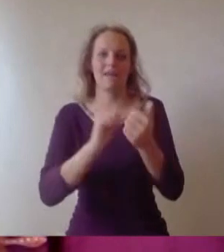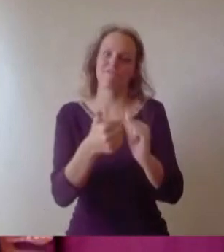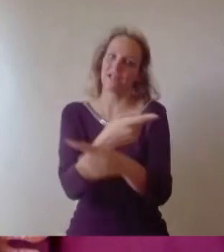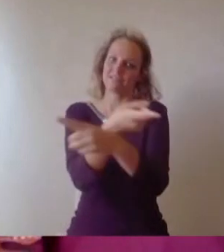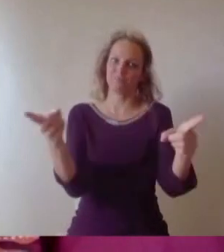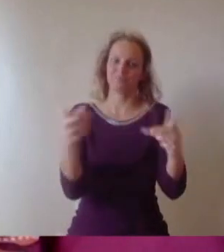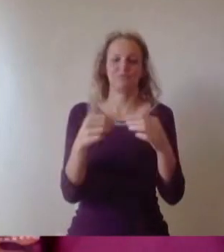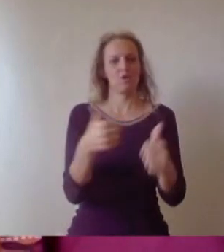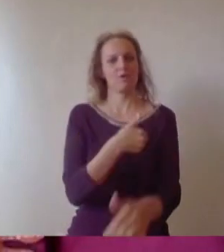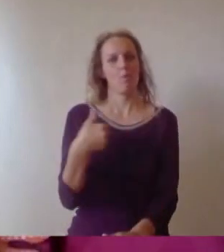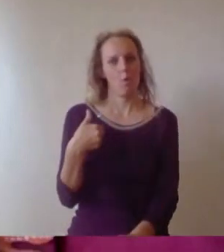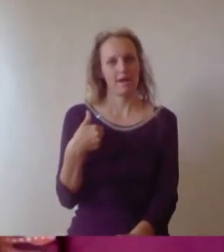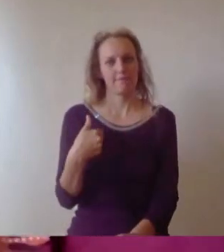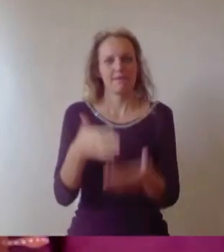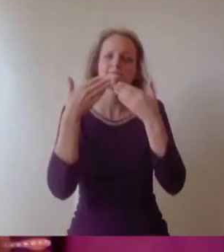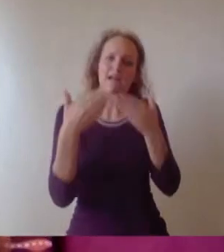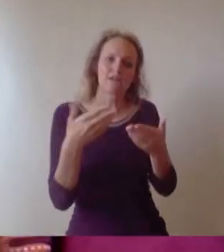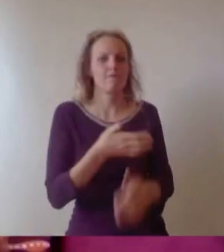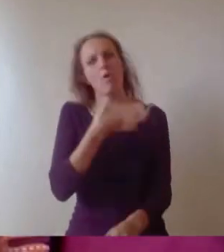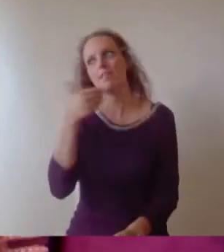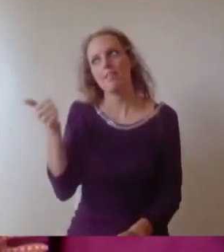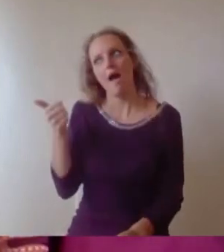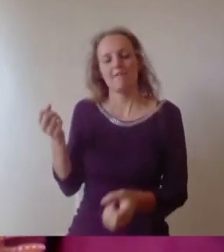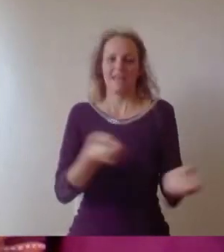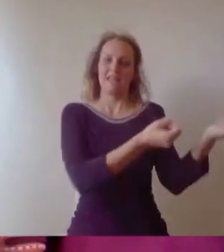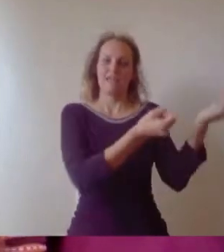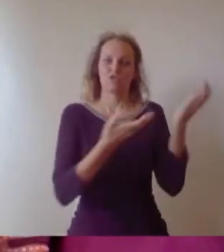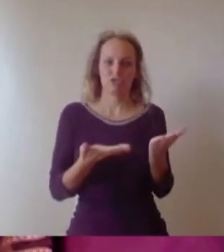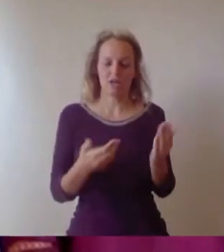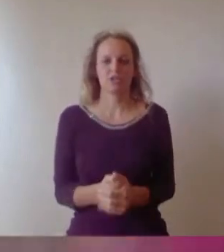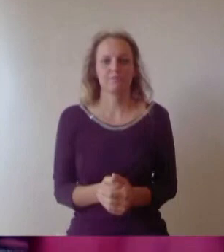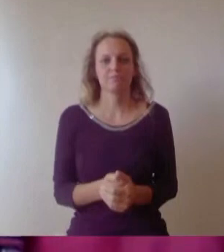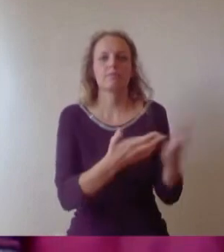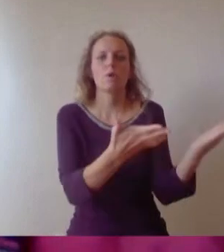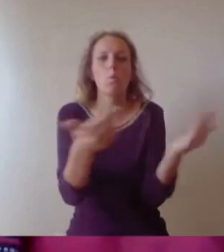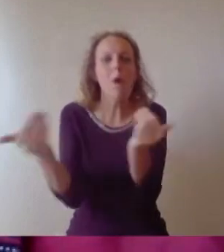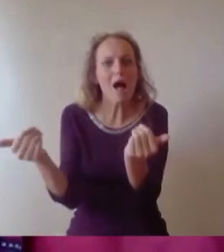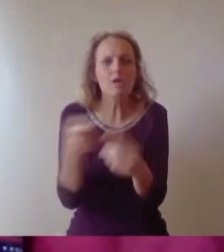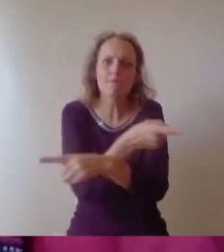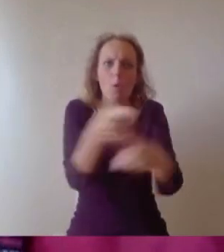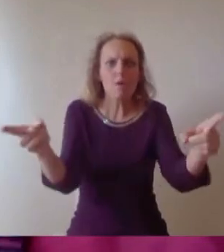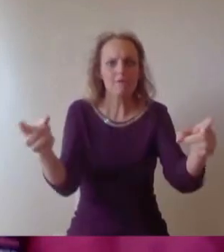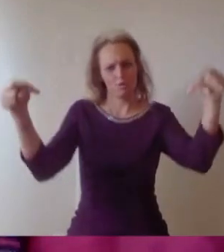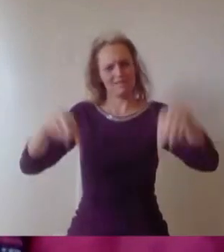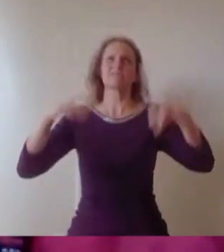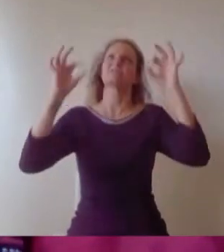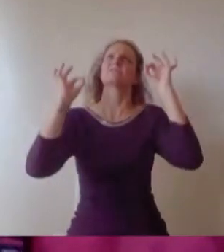for the lovely introduction. Welcome one and all to this auspicious event marked to celebrate your respective efforts and to congratulate